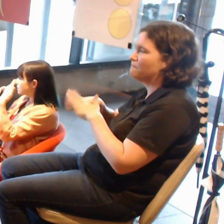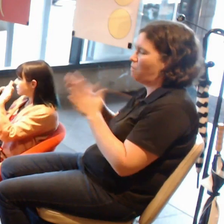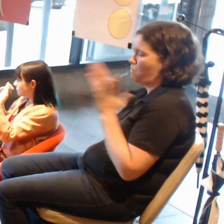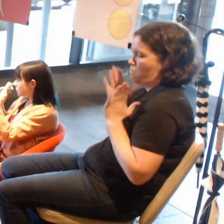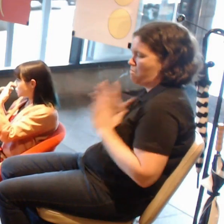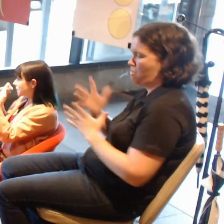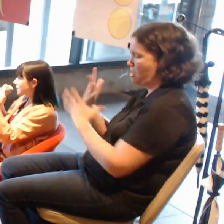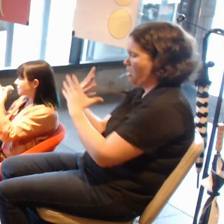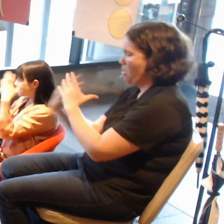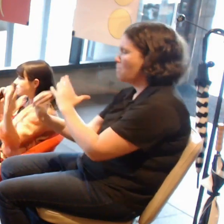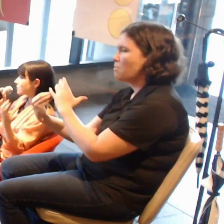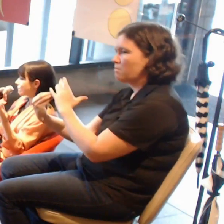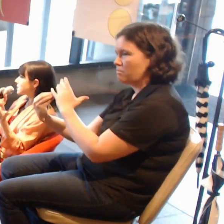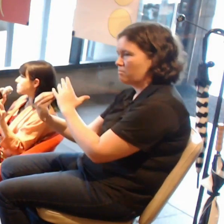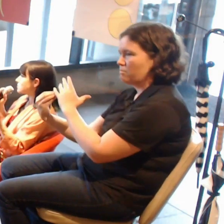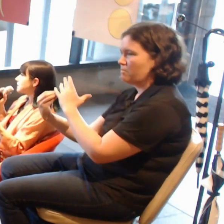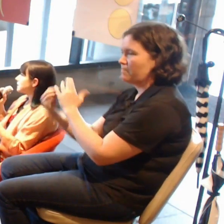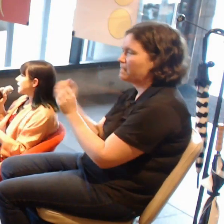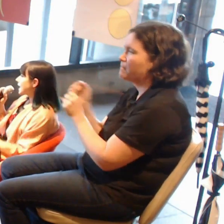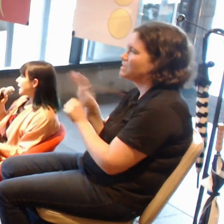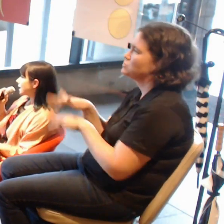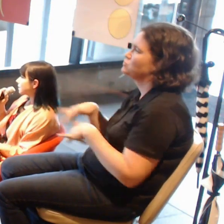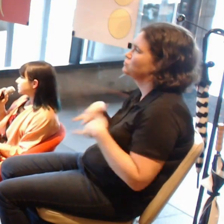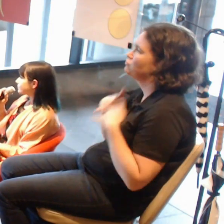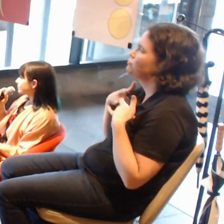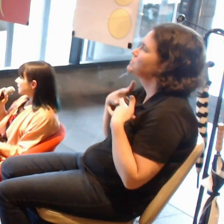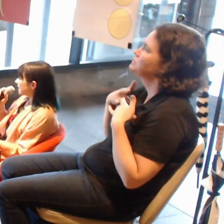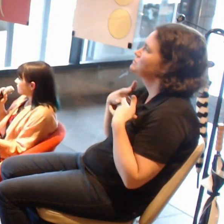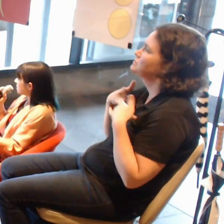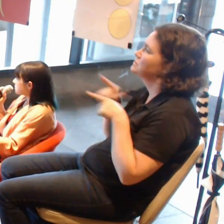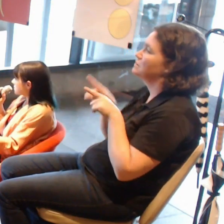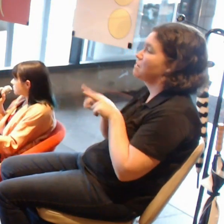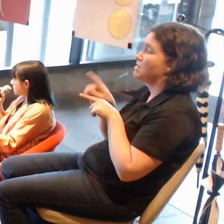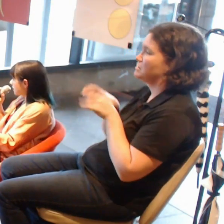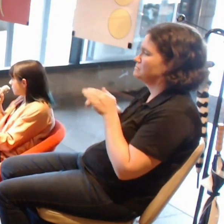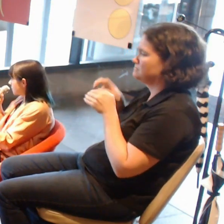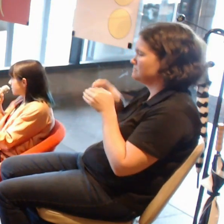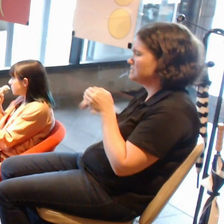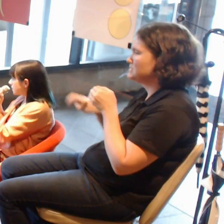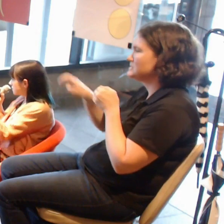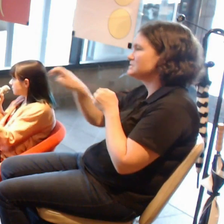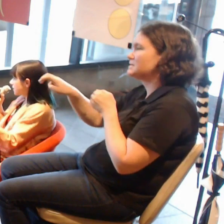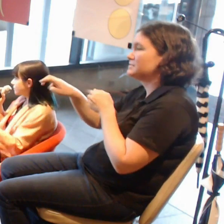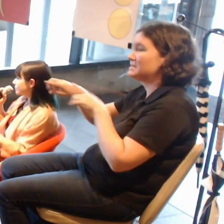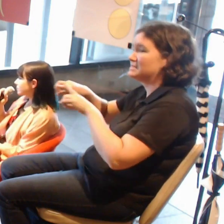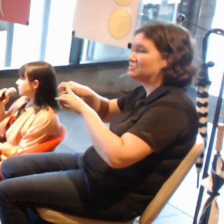that makes you feel like you have stepped into a Yayoi Kusama artwork